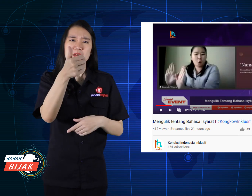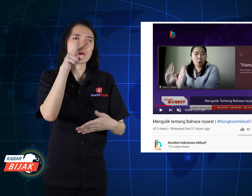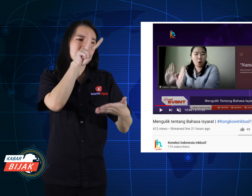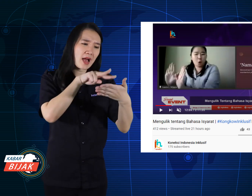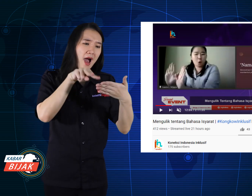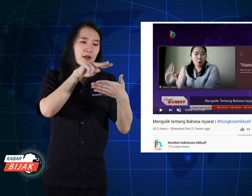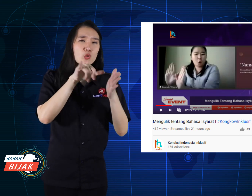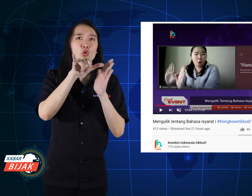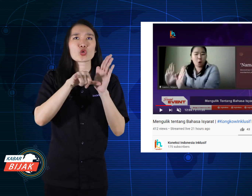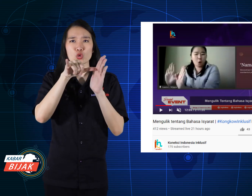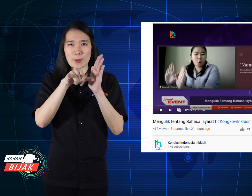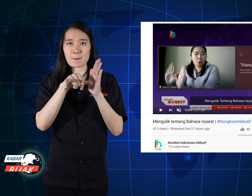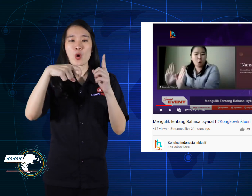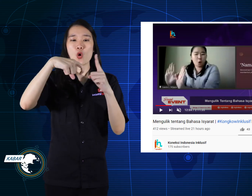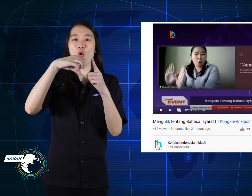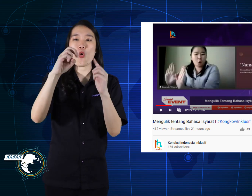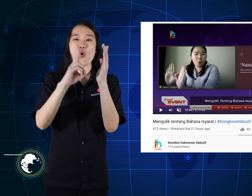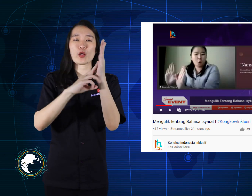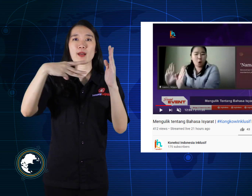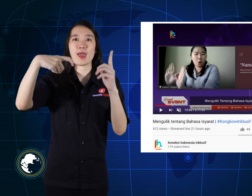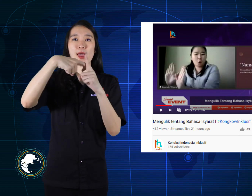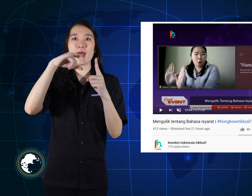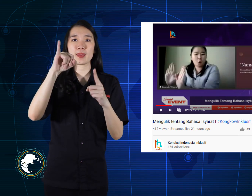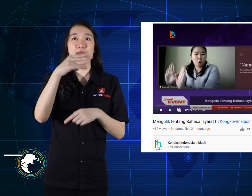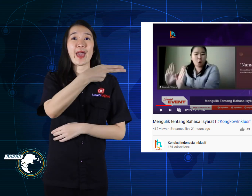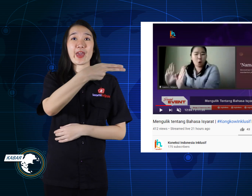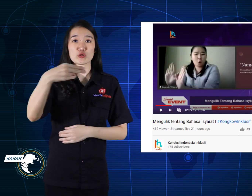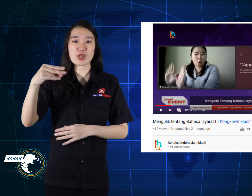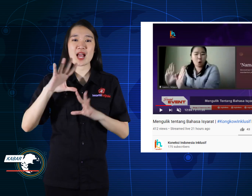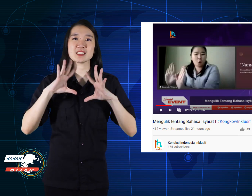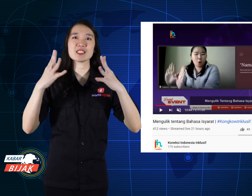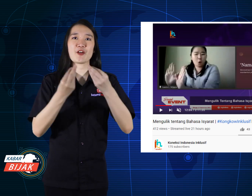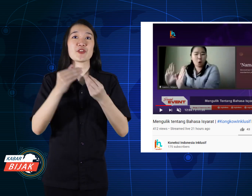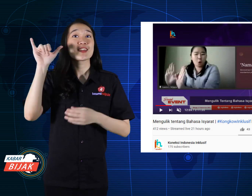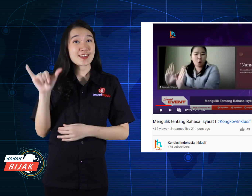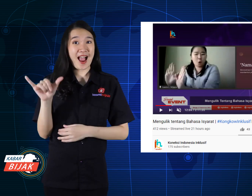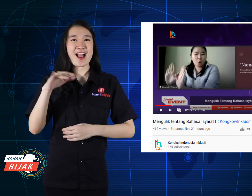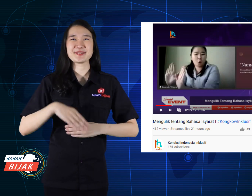Look for it, youtube, the Indonesian Inclusive Connection channel.